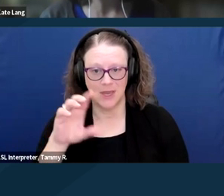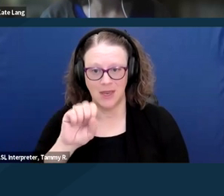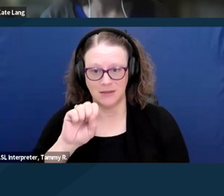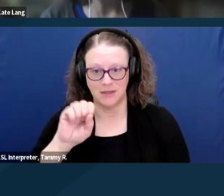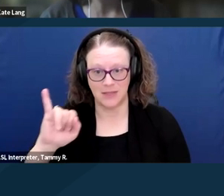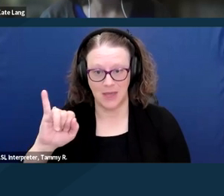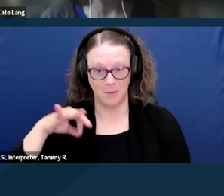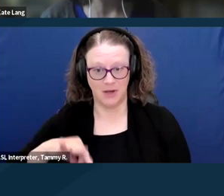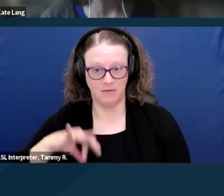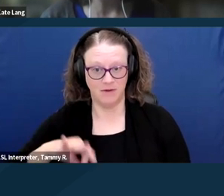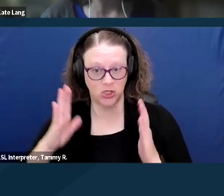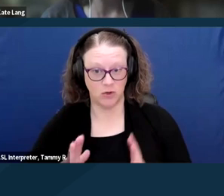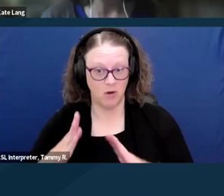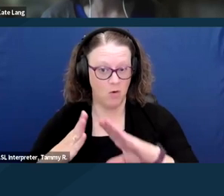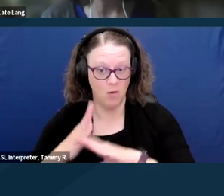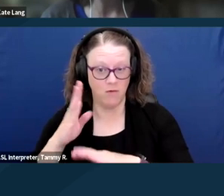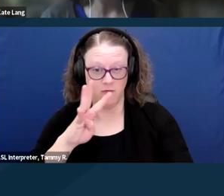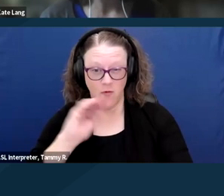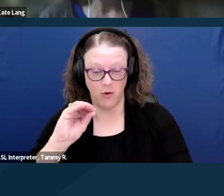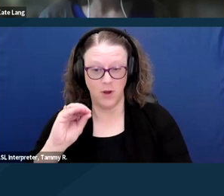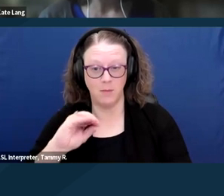live below the federal poverty level.